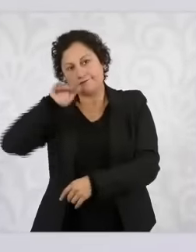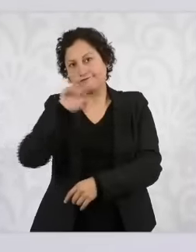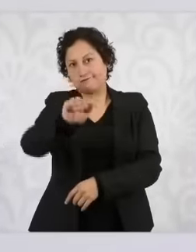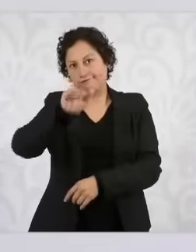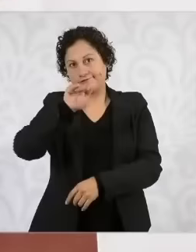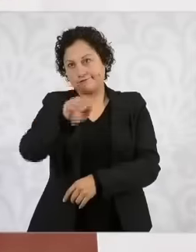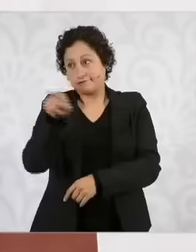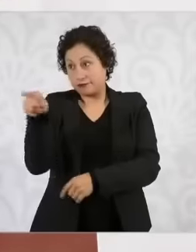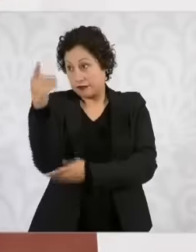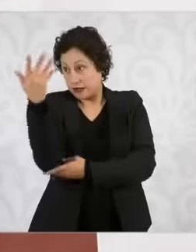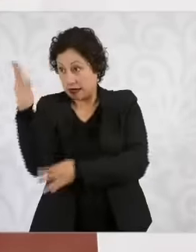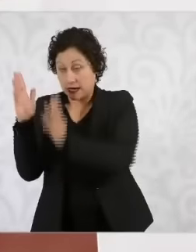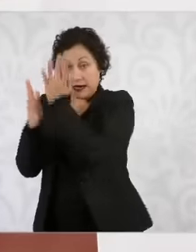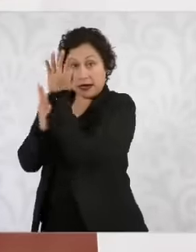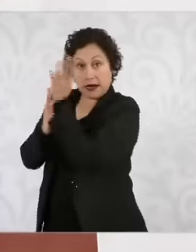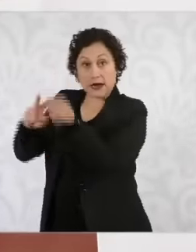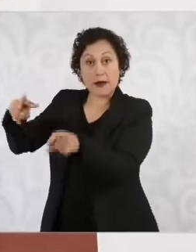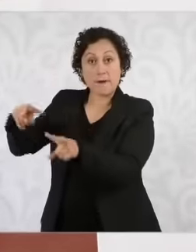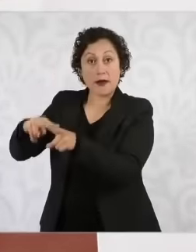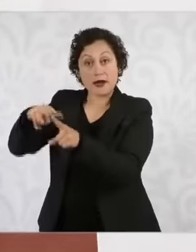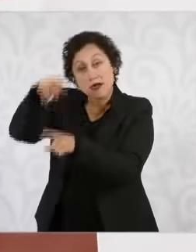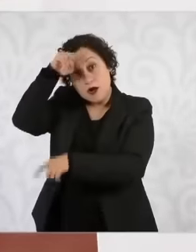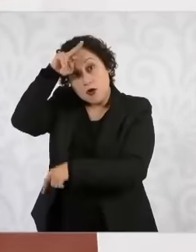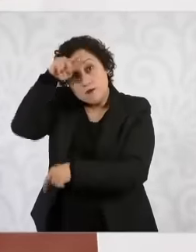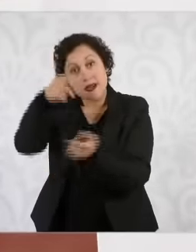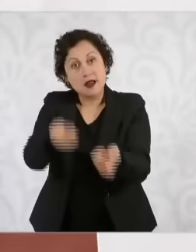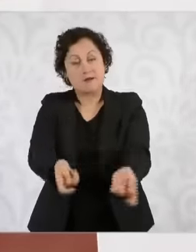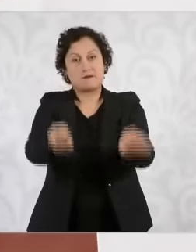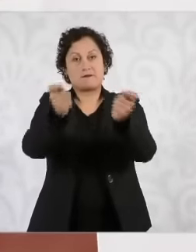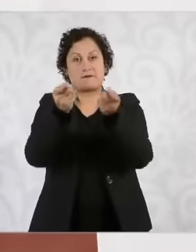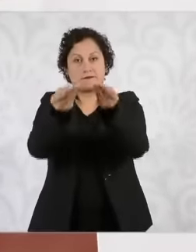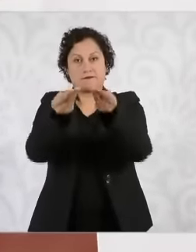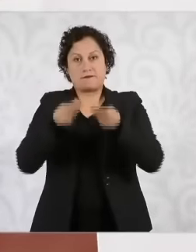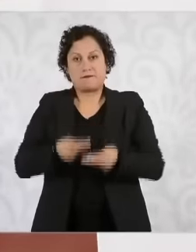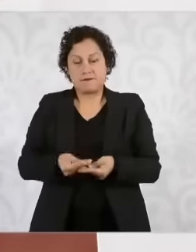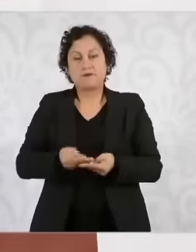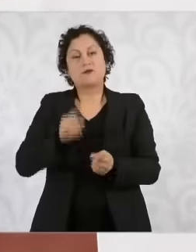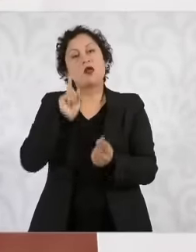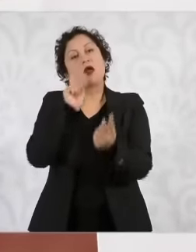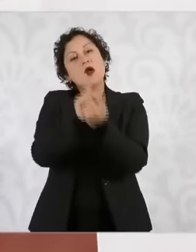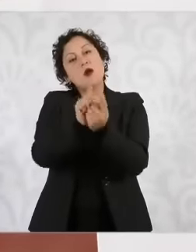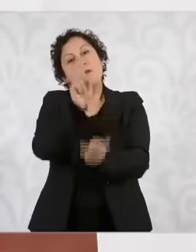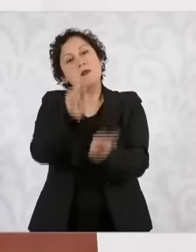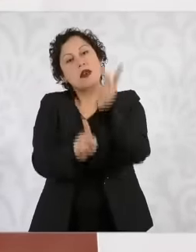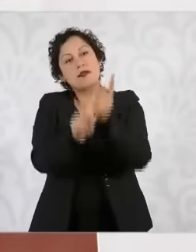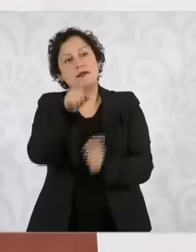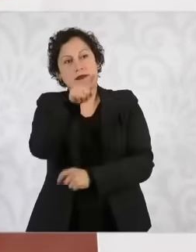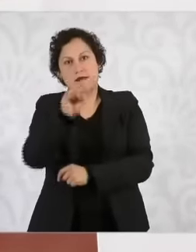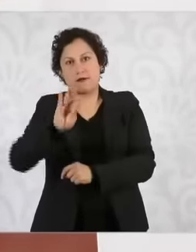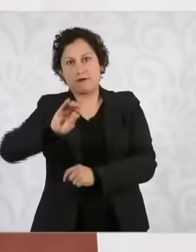ant park, finally Fox agreed and the ant park was recovered